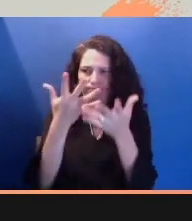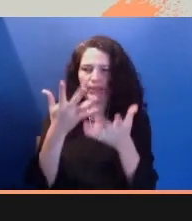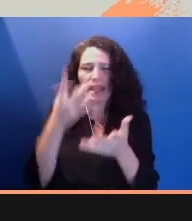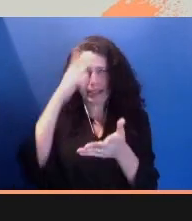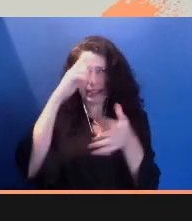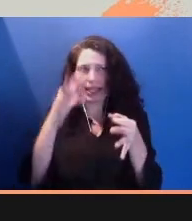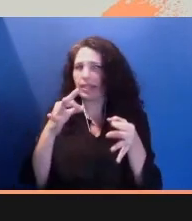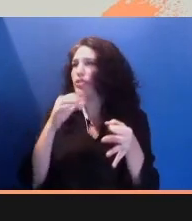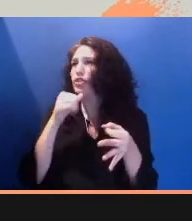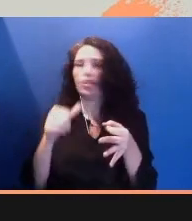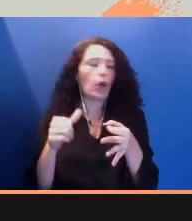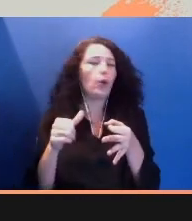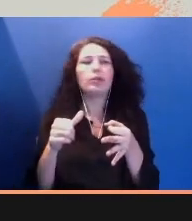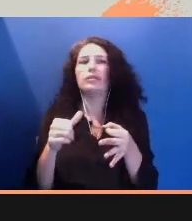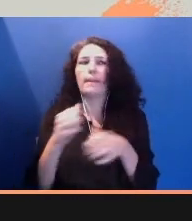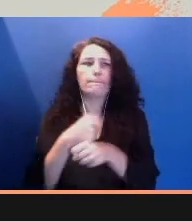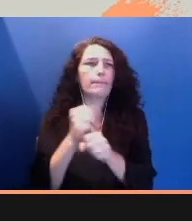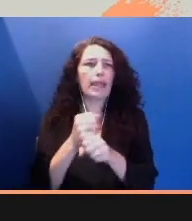Akira Kurosawa, the great film director,